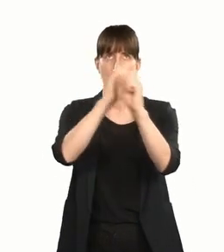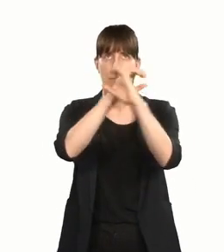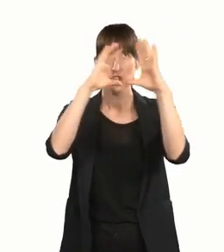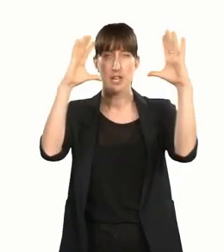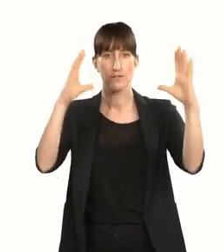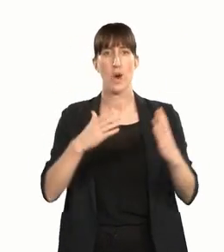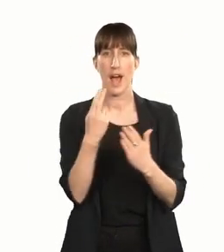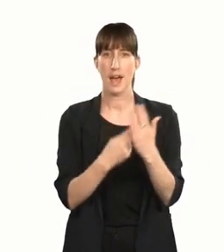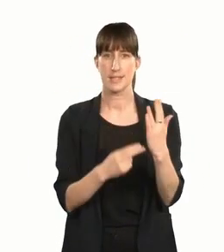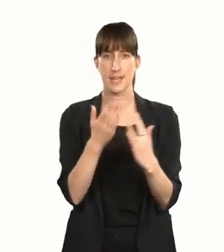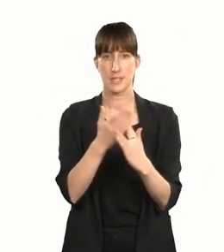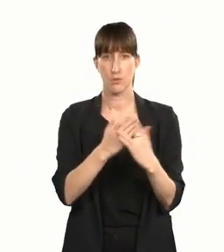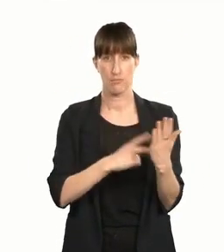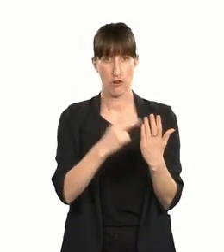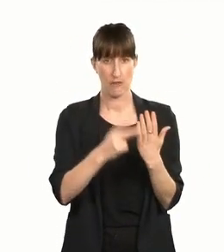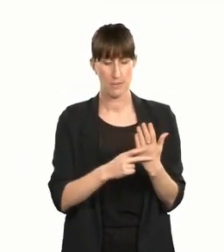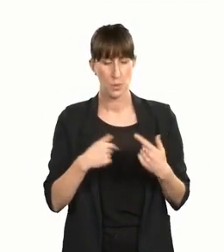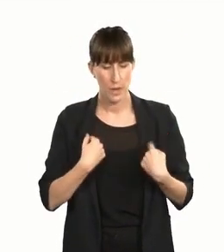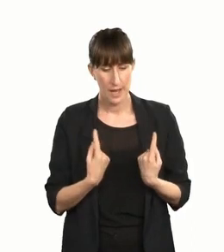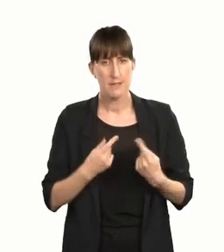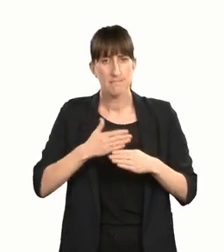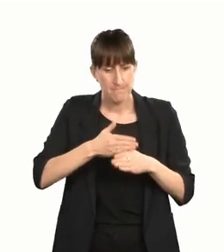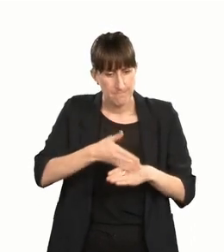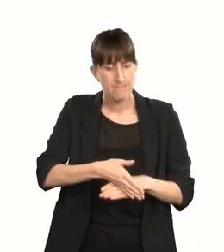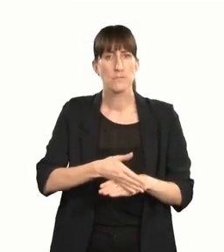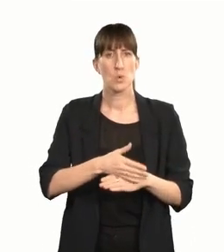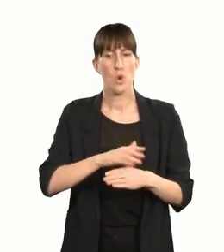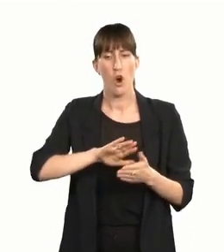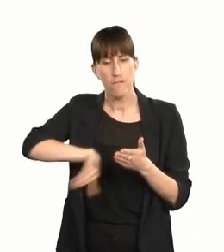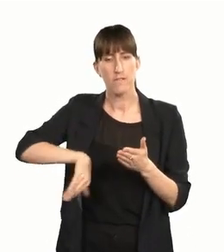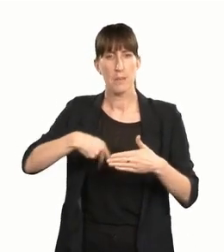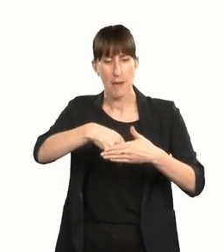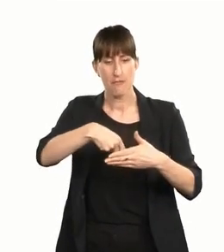in arts accessible programmes as we have strived to reduce barriers